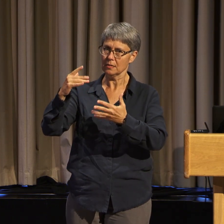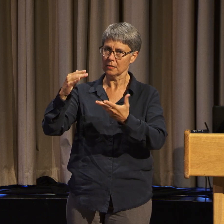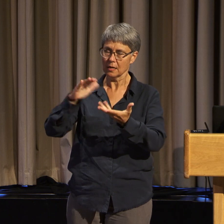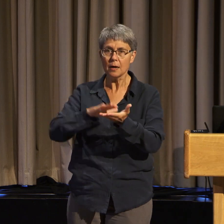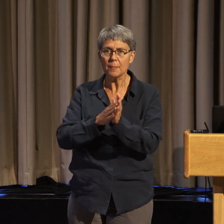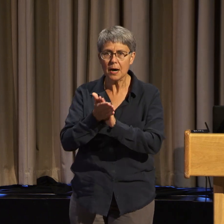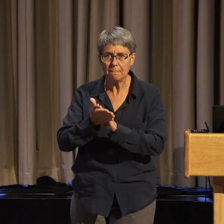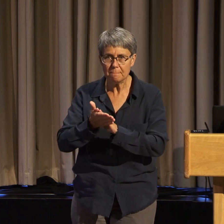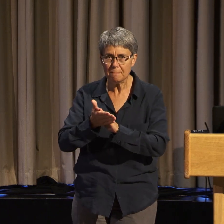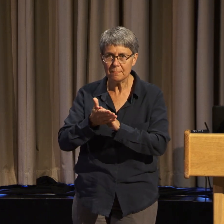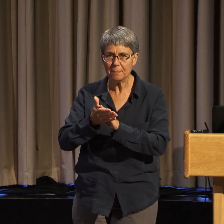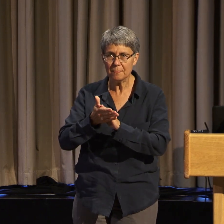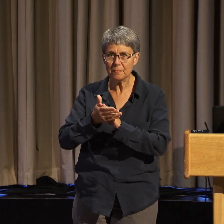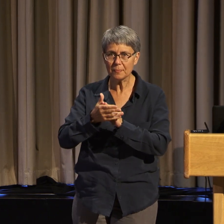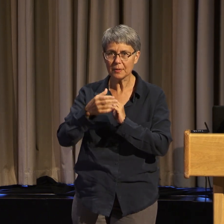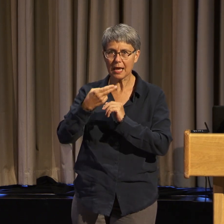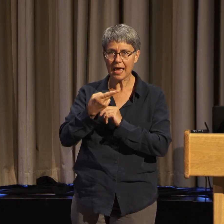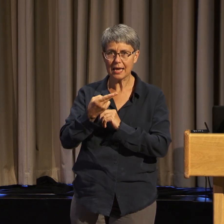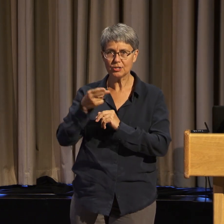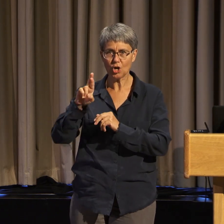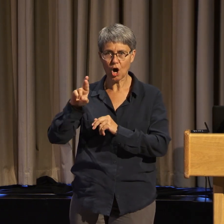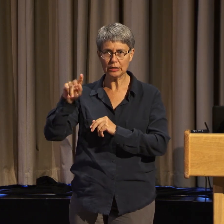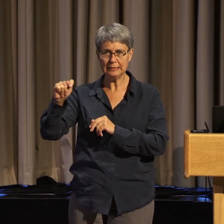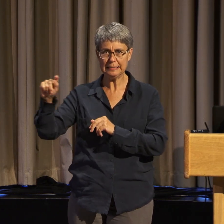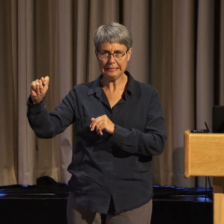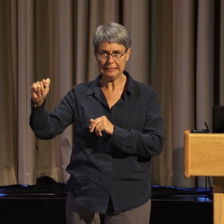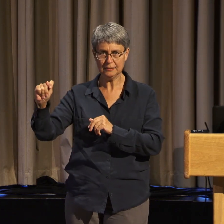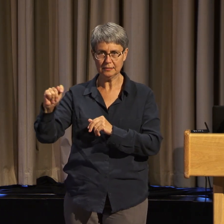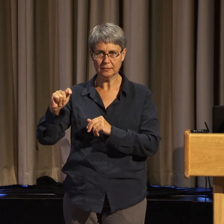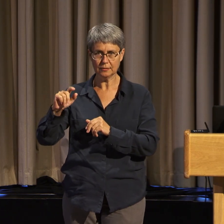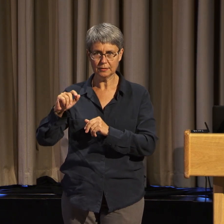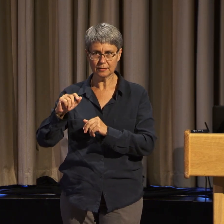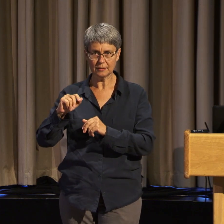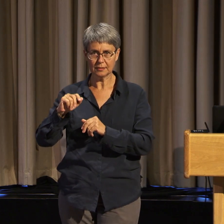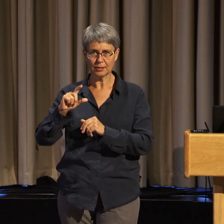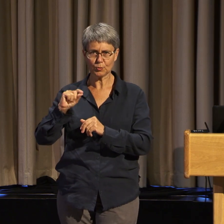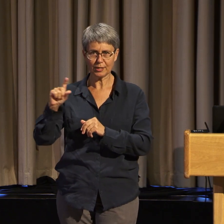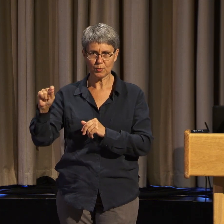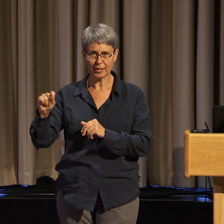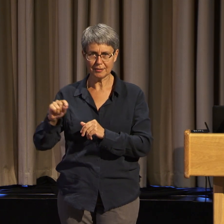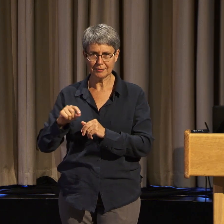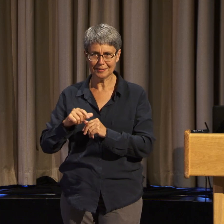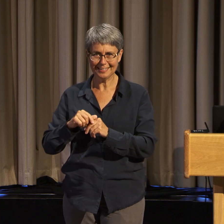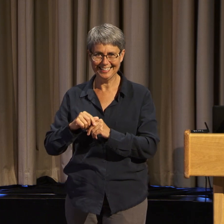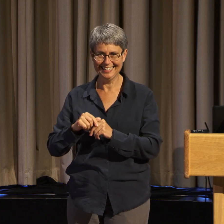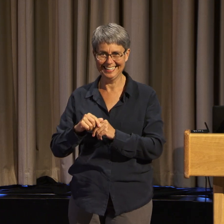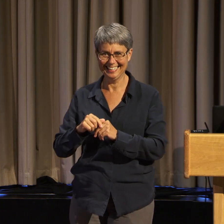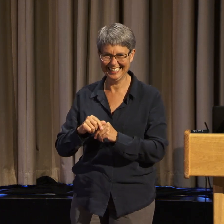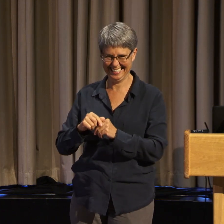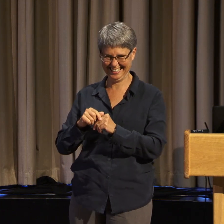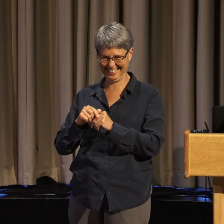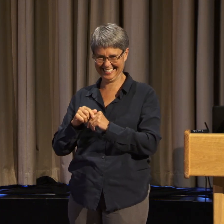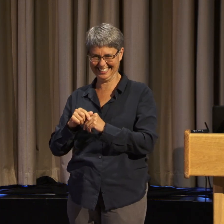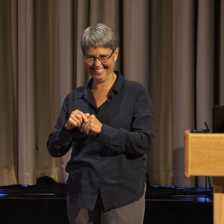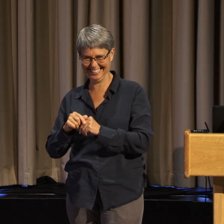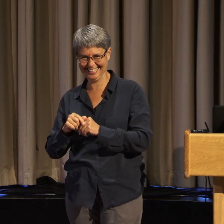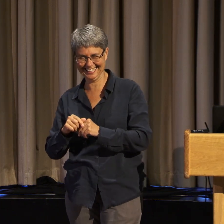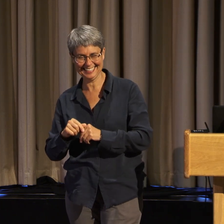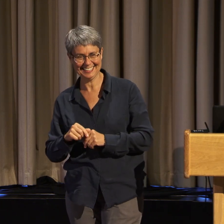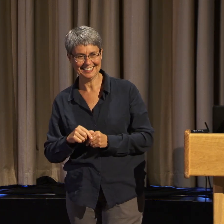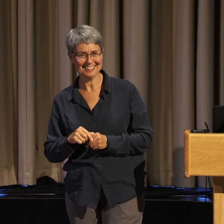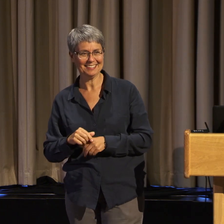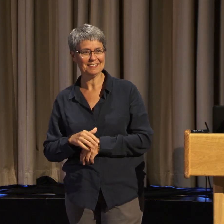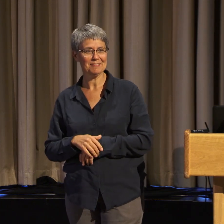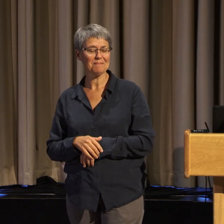But once again, I'm seeing our stories are being whitewashed.